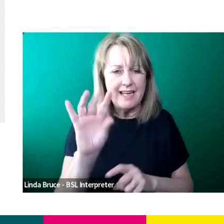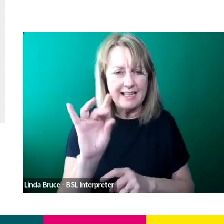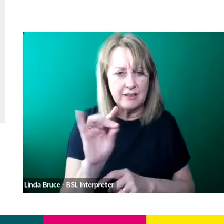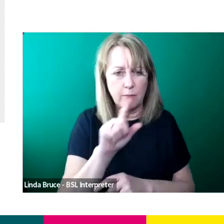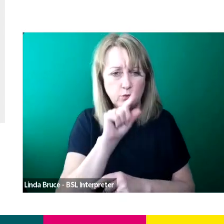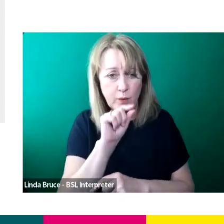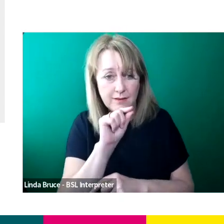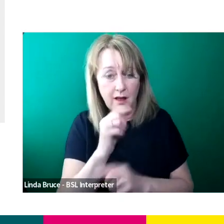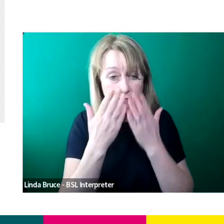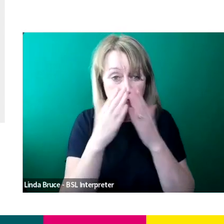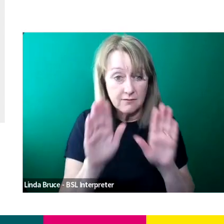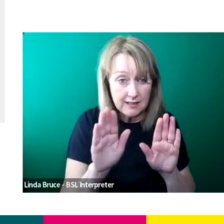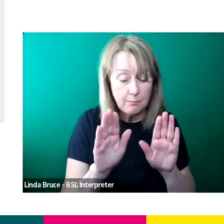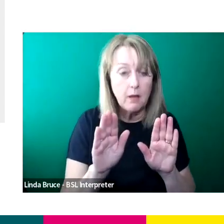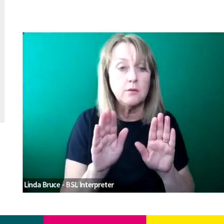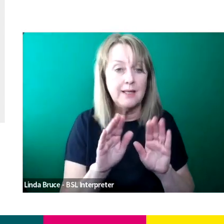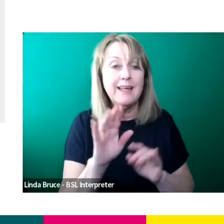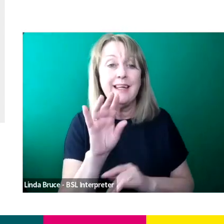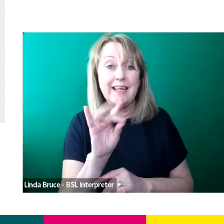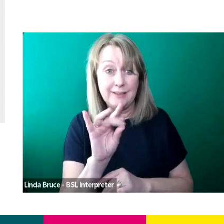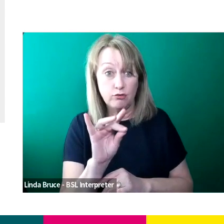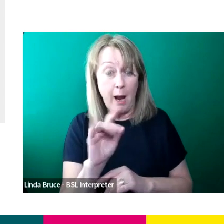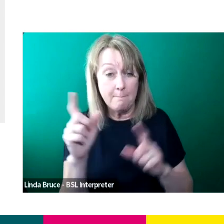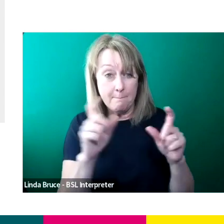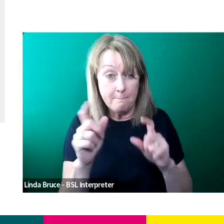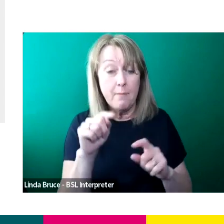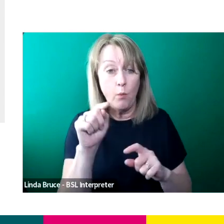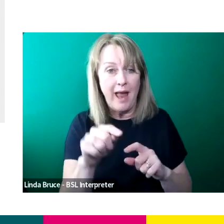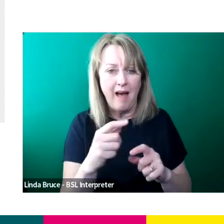And we do on our Instagram we do like social media q and as every now and then.